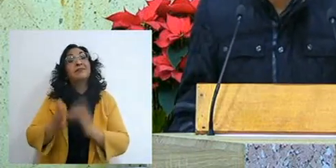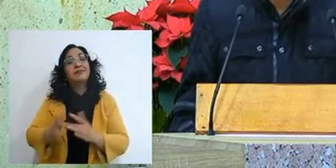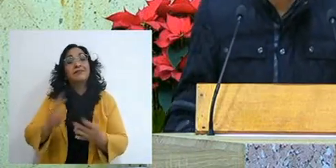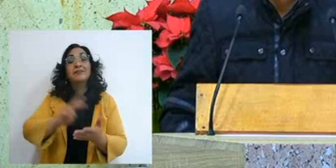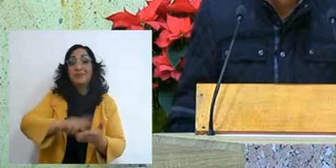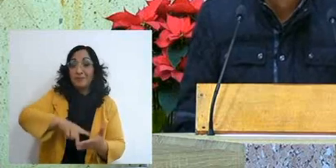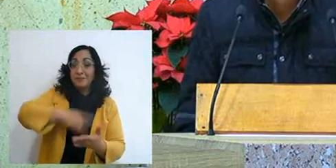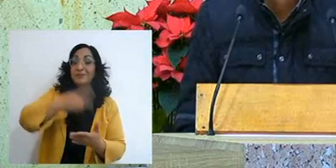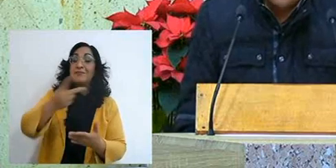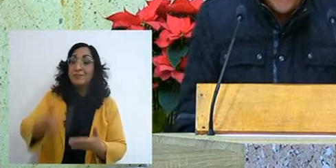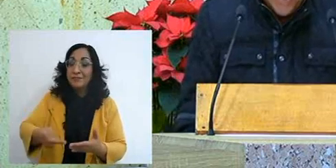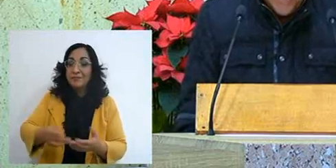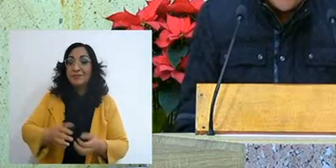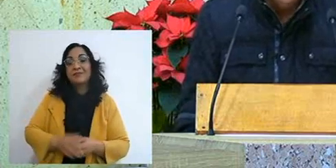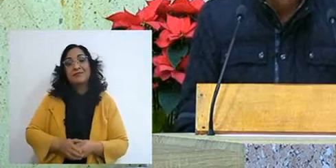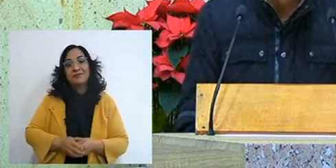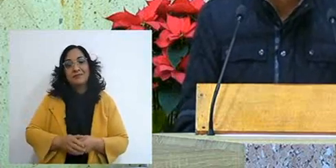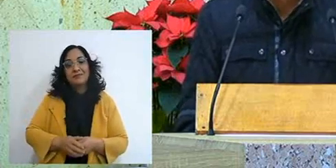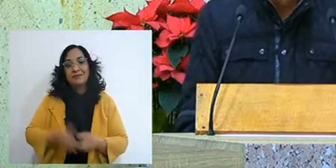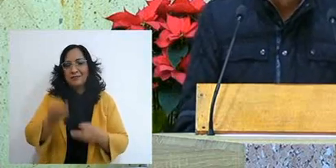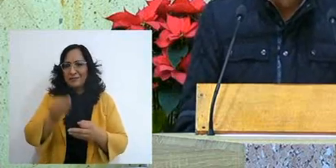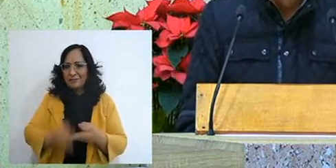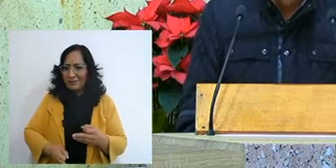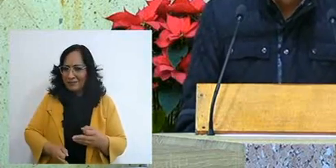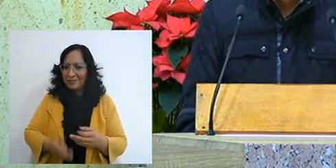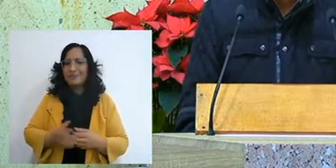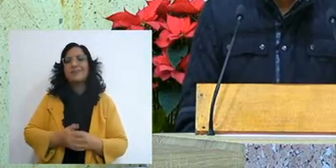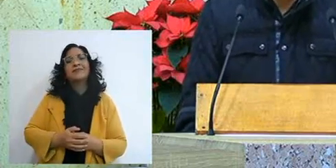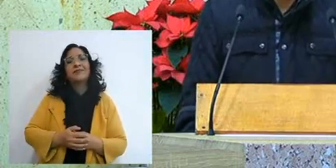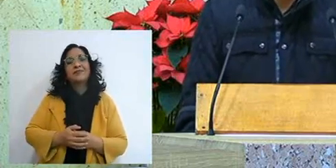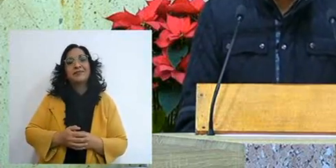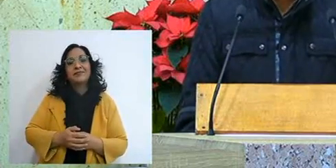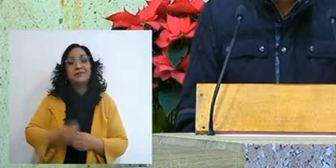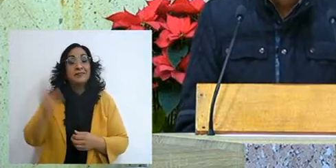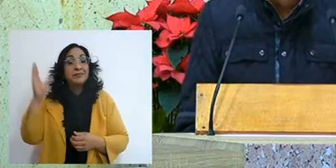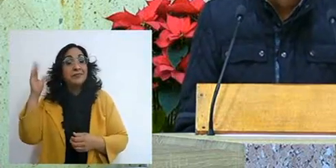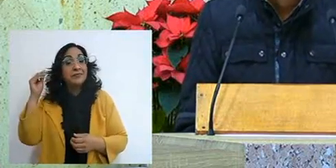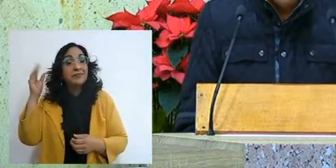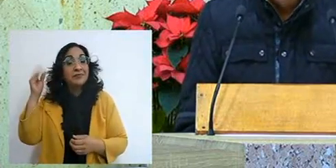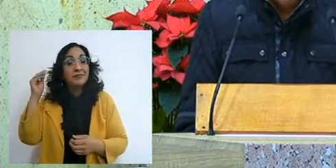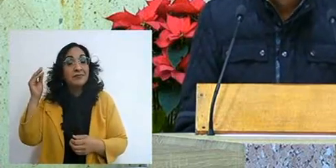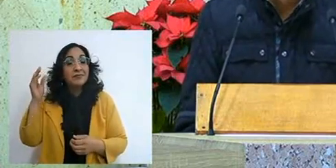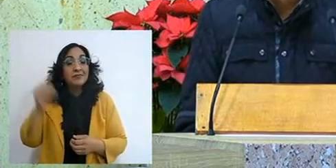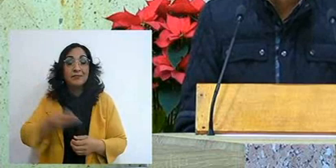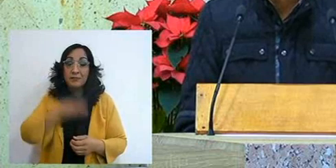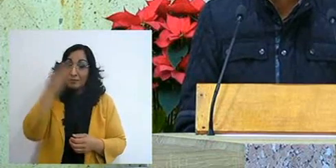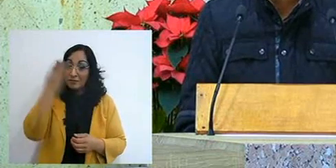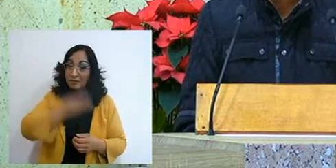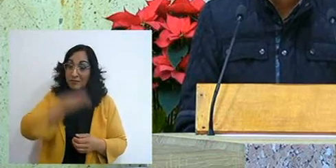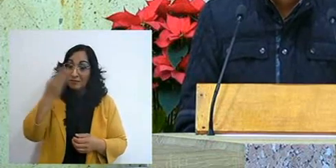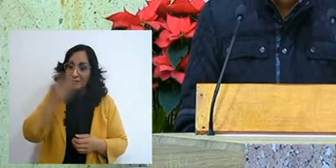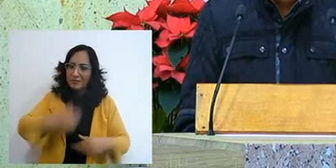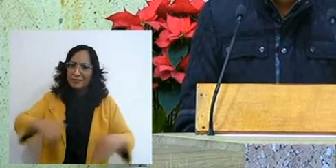That is finally the idea and it is the objective, to listen to his Word, to put it into action,